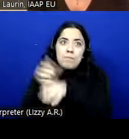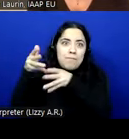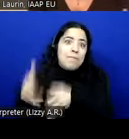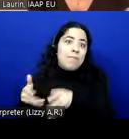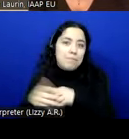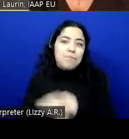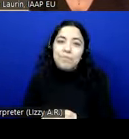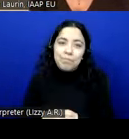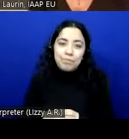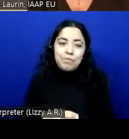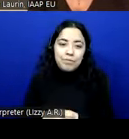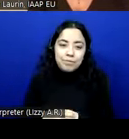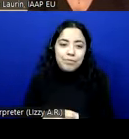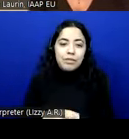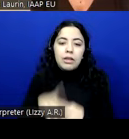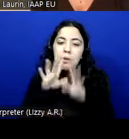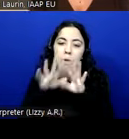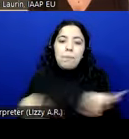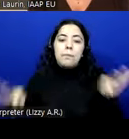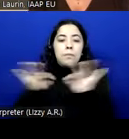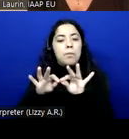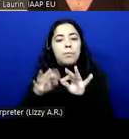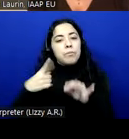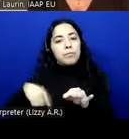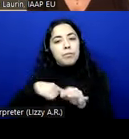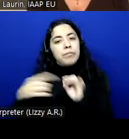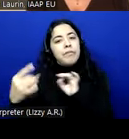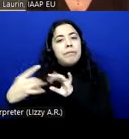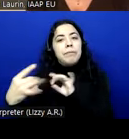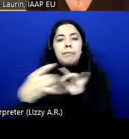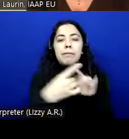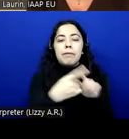It's really important that we get input from different stakeholders as possible.